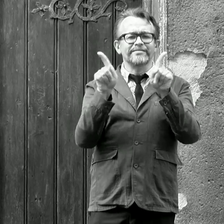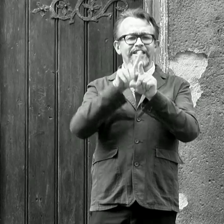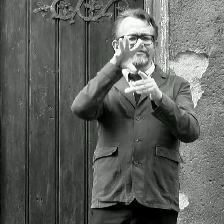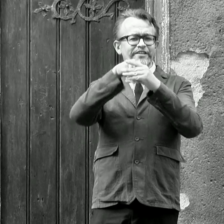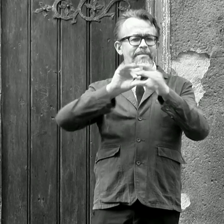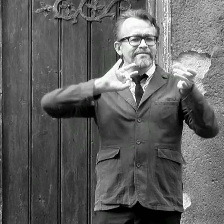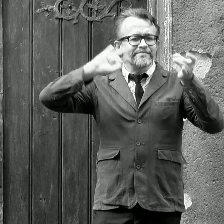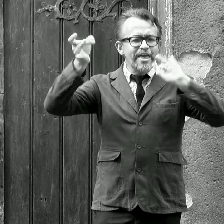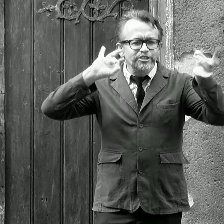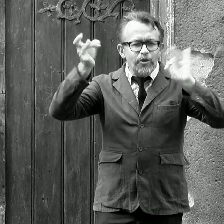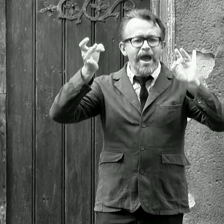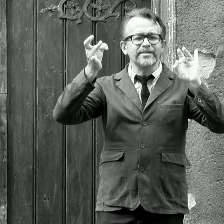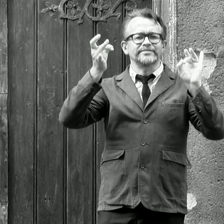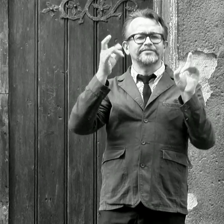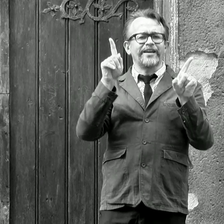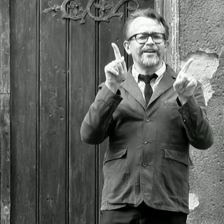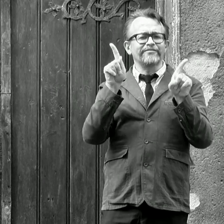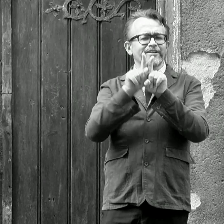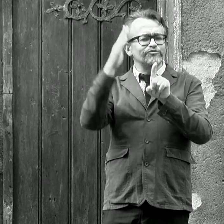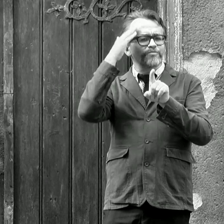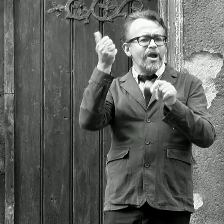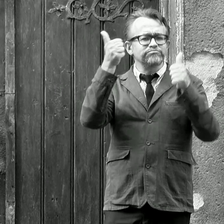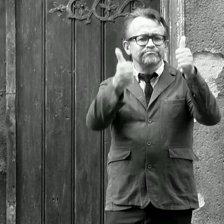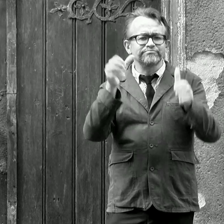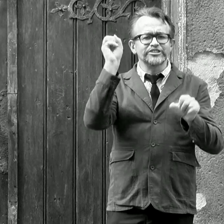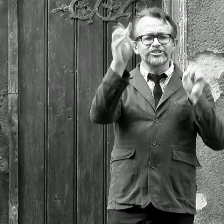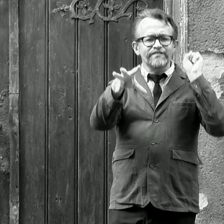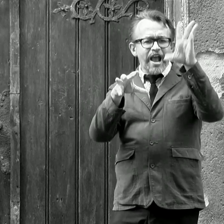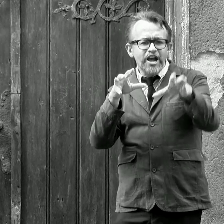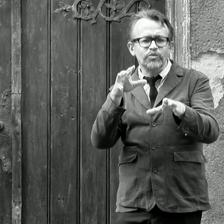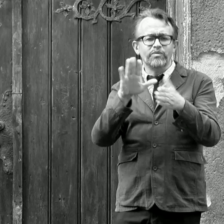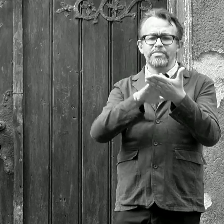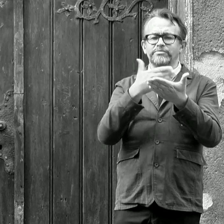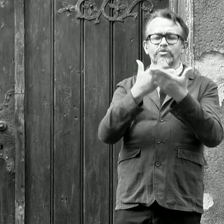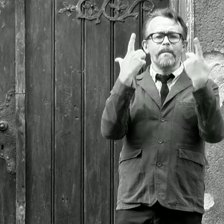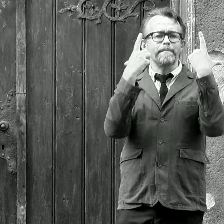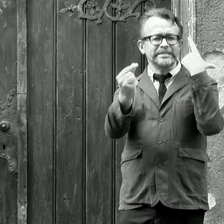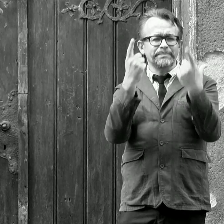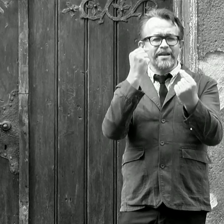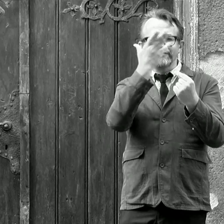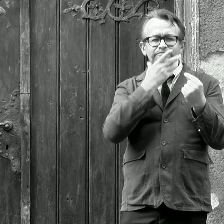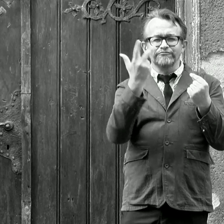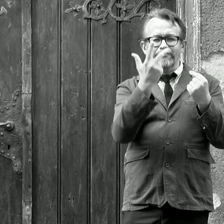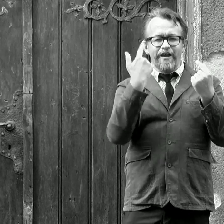Figures are apprehended from the half, sitting by tables crammed with stage props and often lighted with the lighting of the candle.